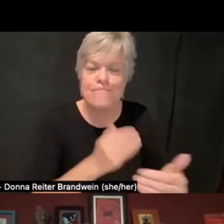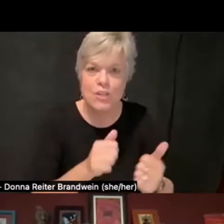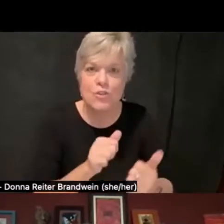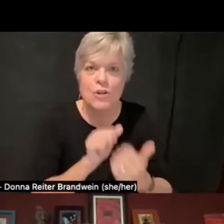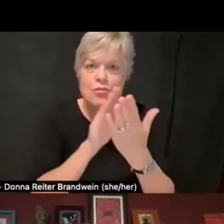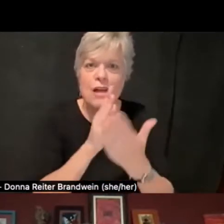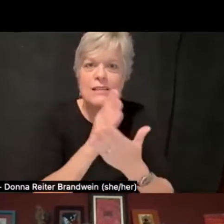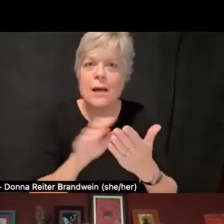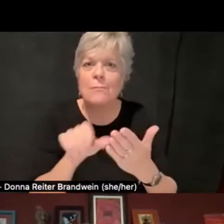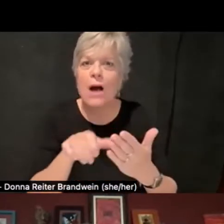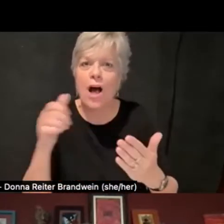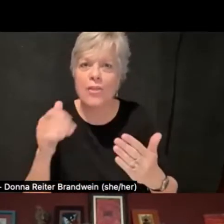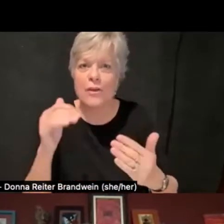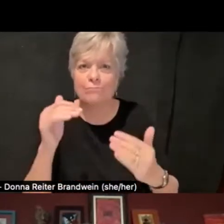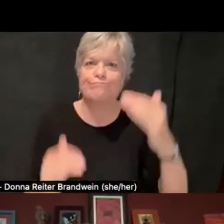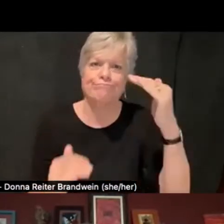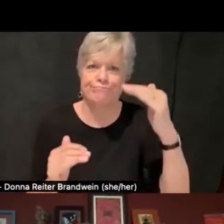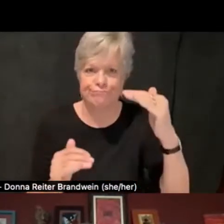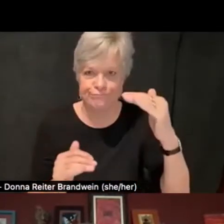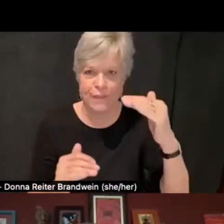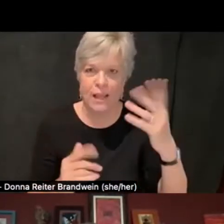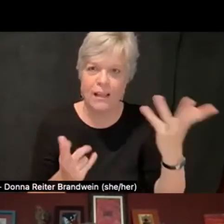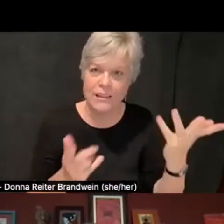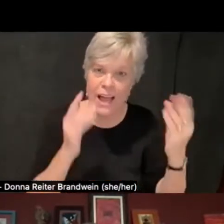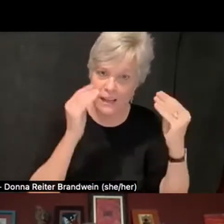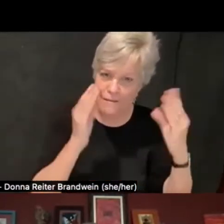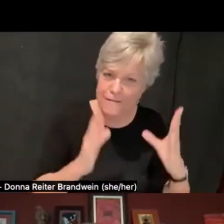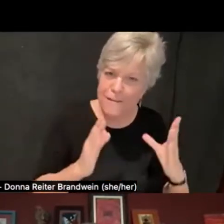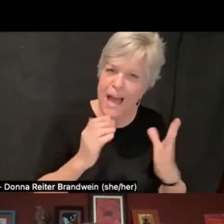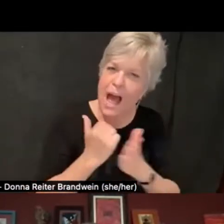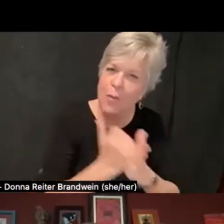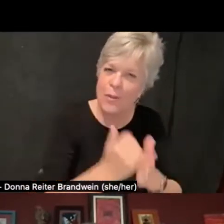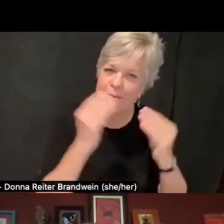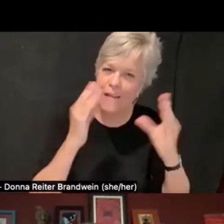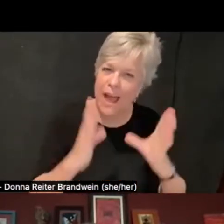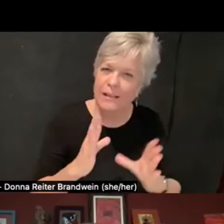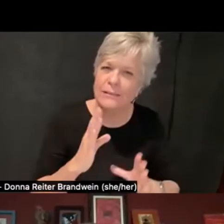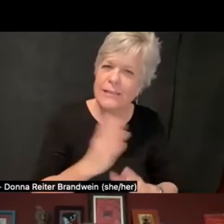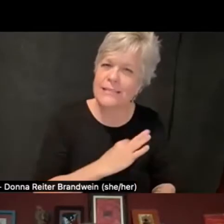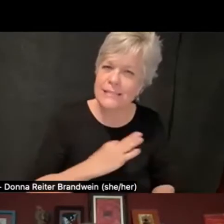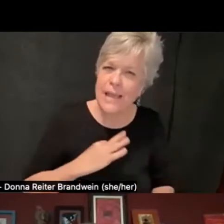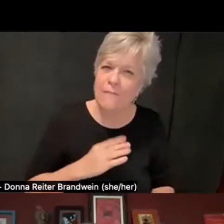like around our faculty staff really understanding how we've evolved as a center.